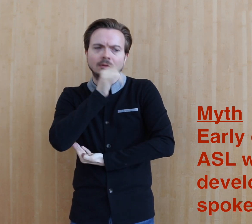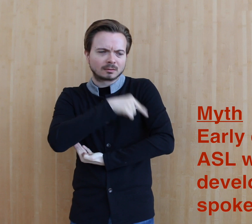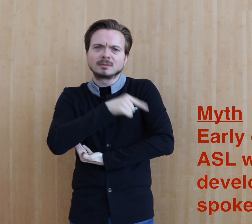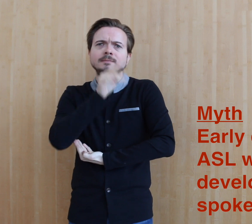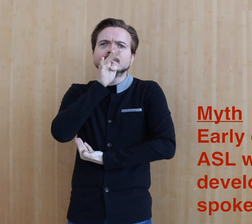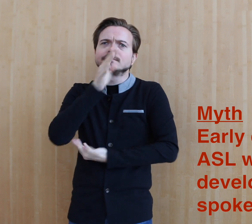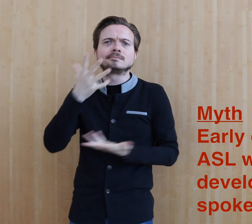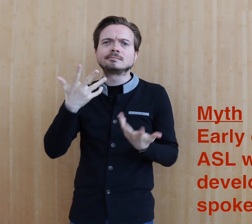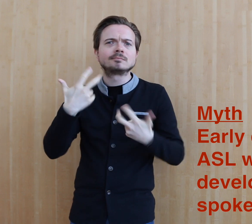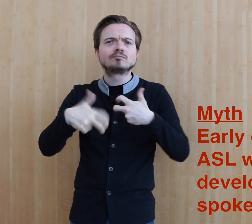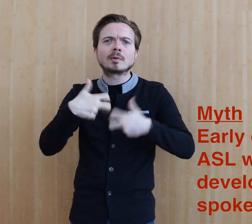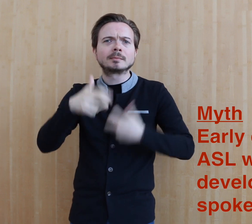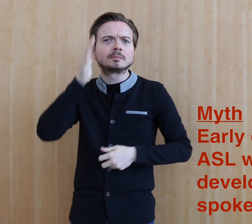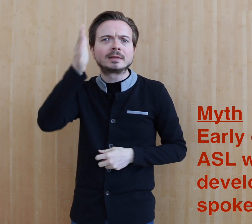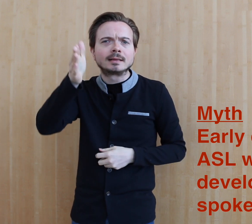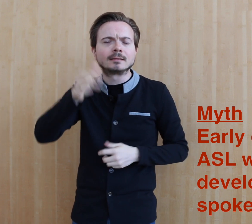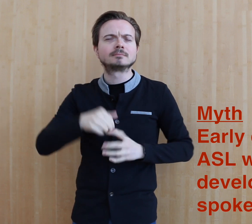And will continue to affect their speech development as they grow.